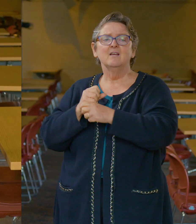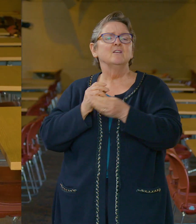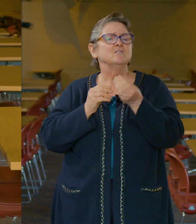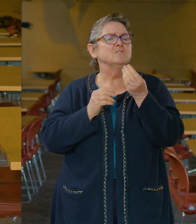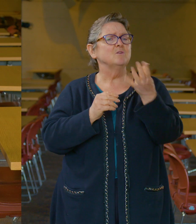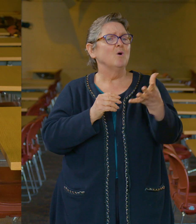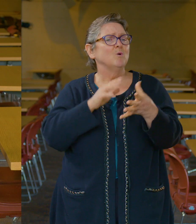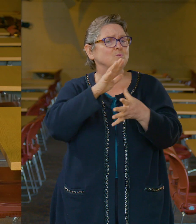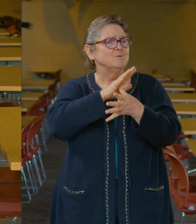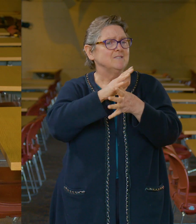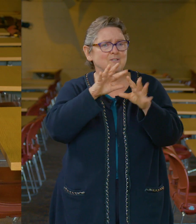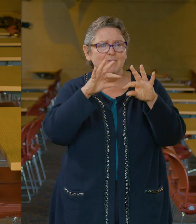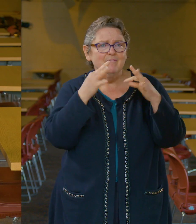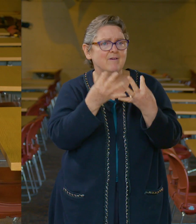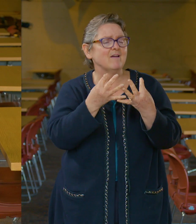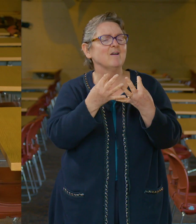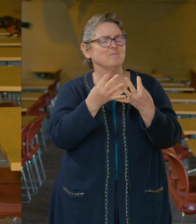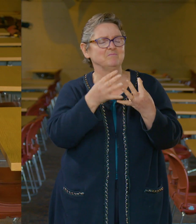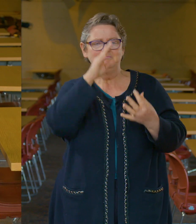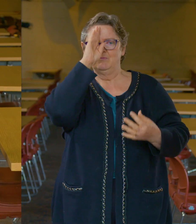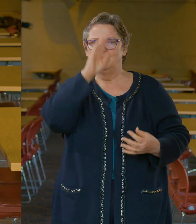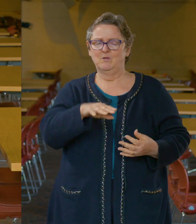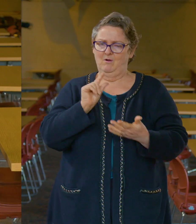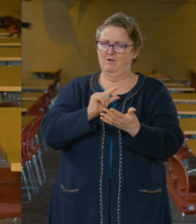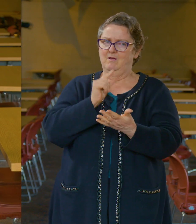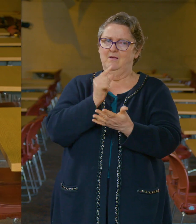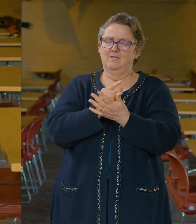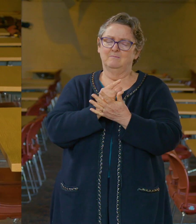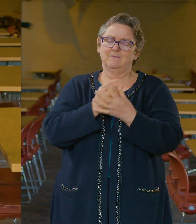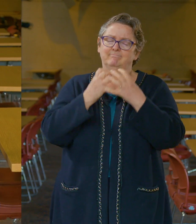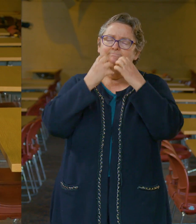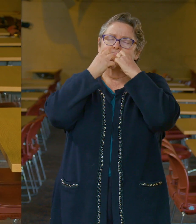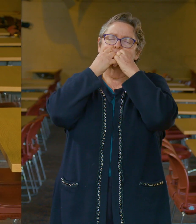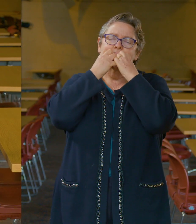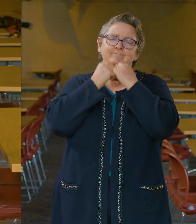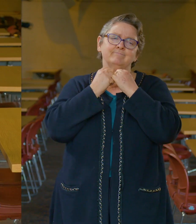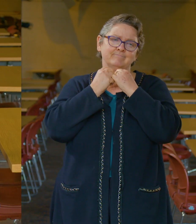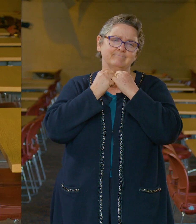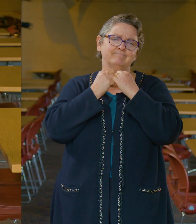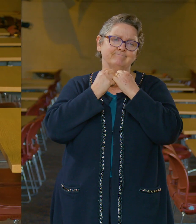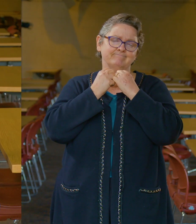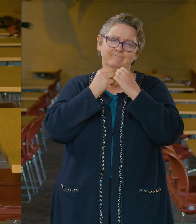To our seniors and their families -- we understand that commencement is perhaps the most cherished